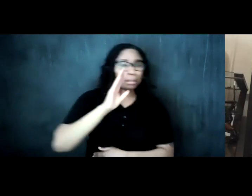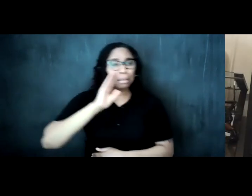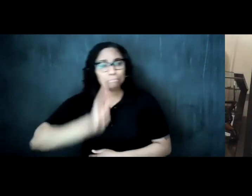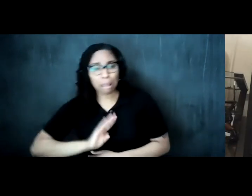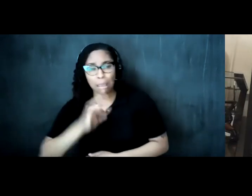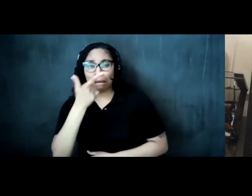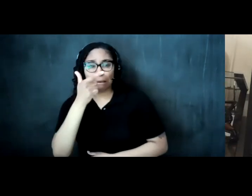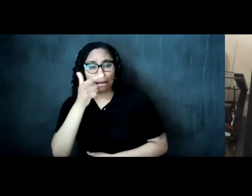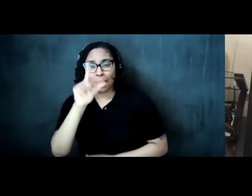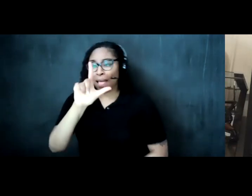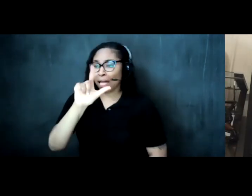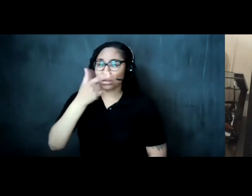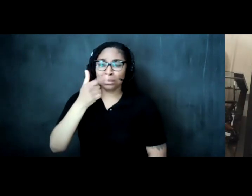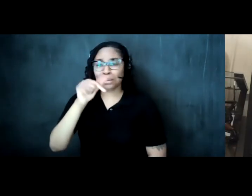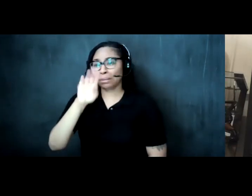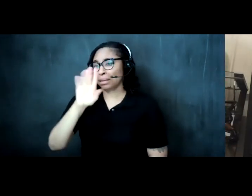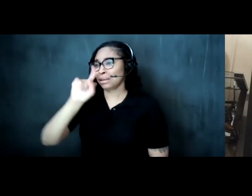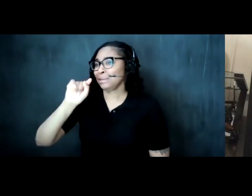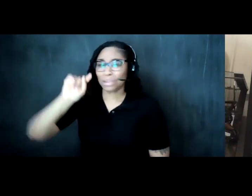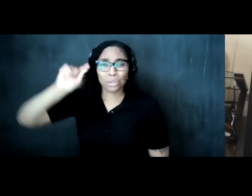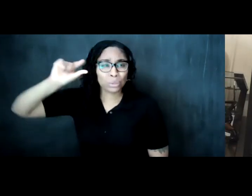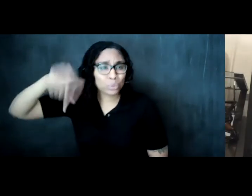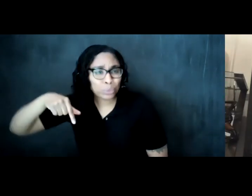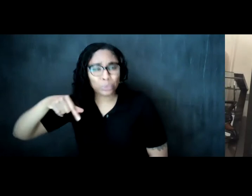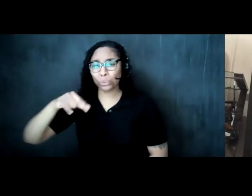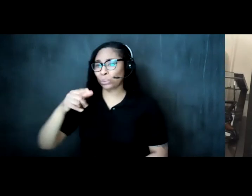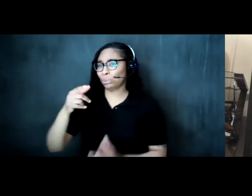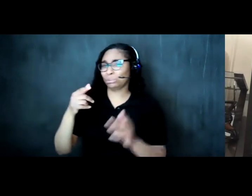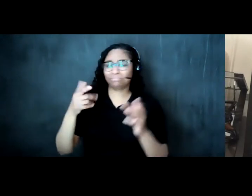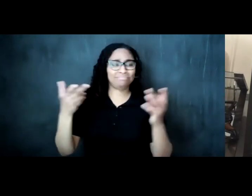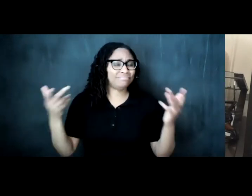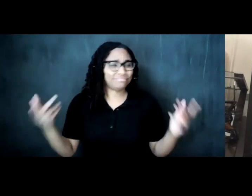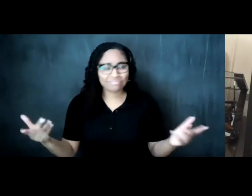bodies and communities of color truth claims are not as legitimate